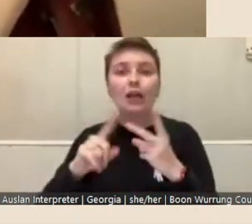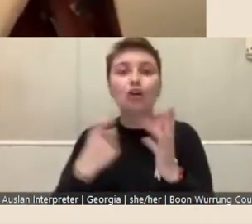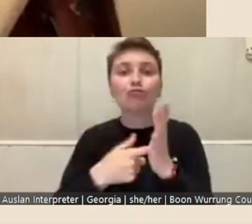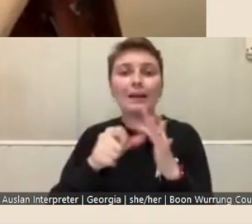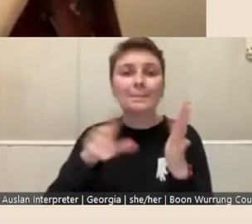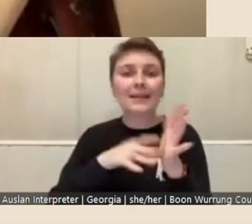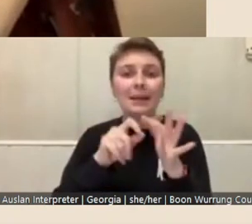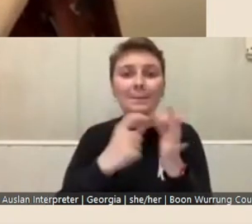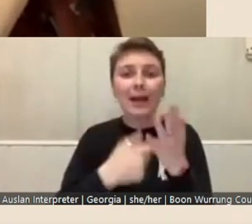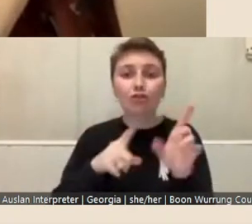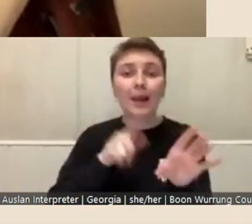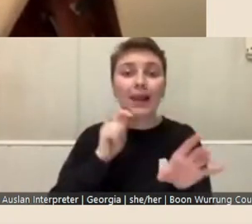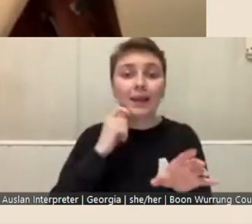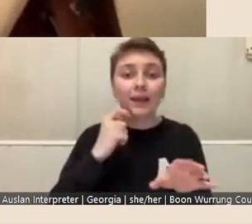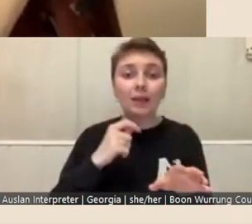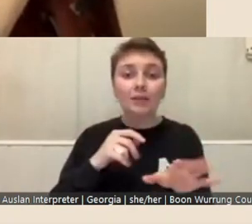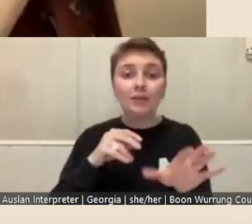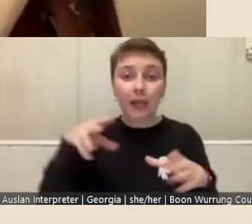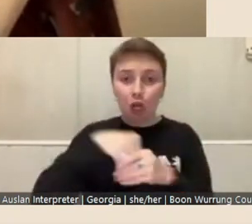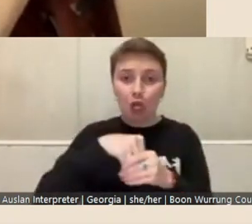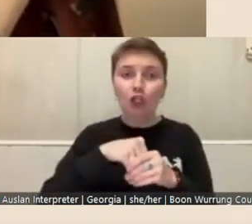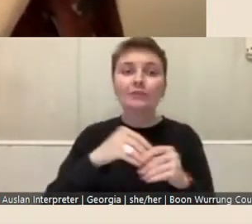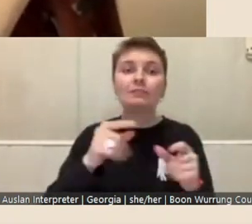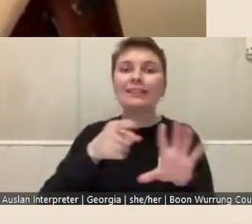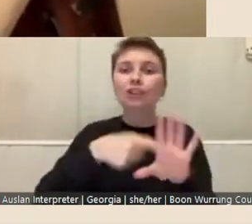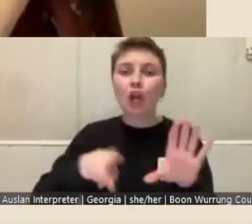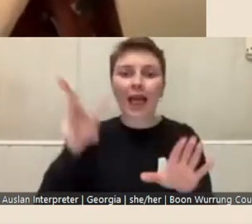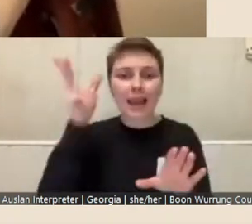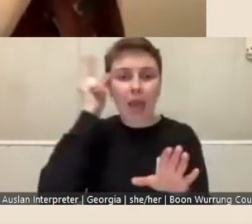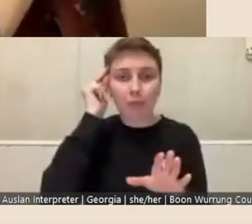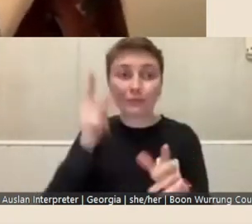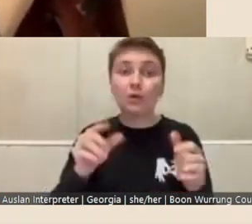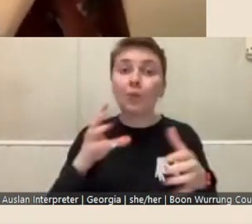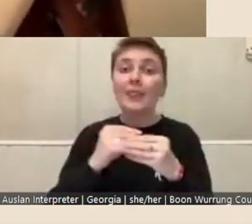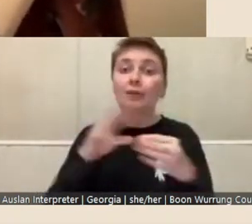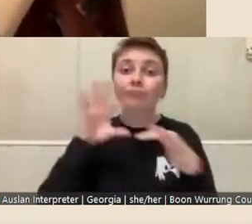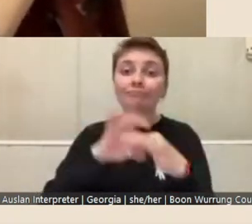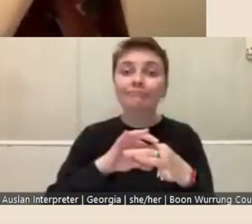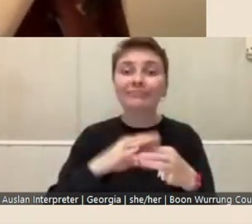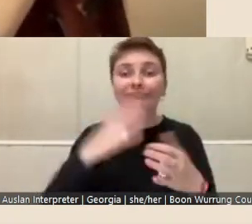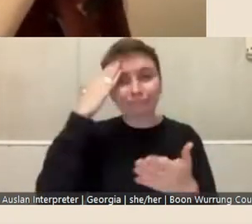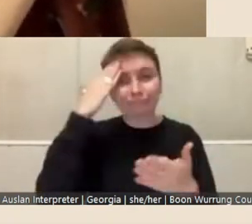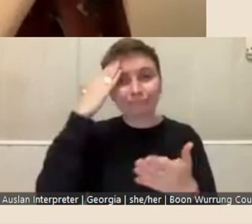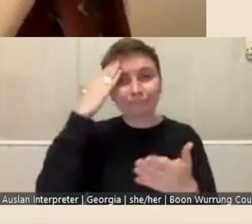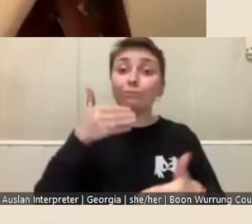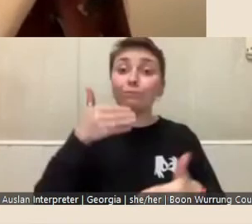and Library representatives with the relevant expertise. So this process makes sure that